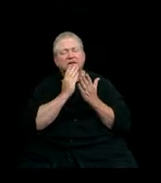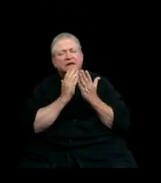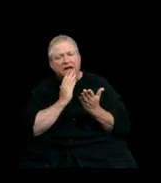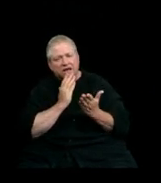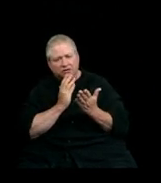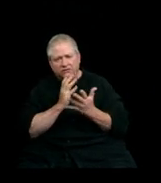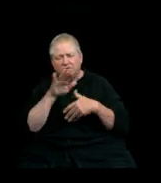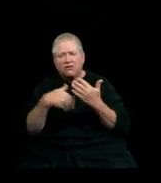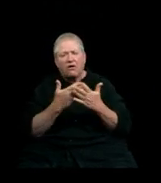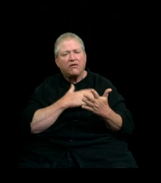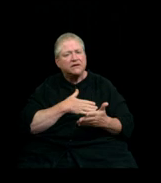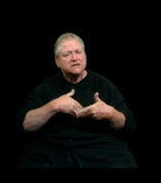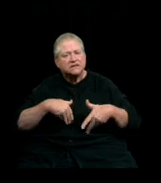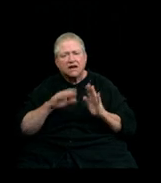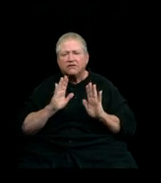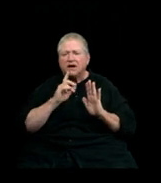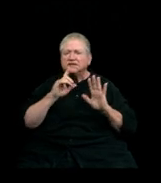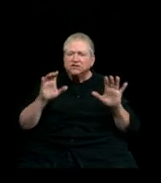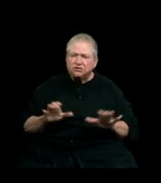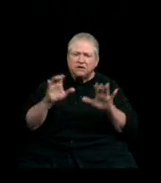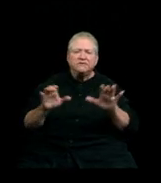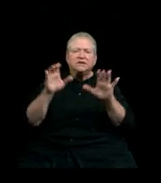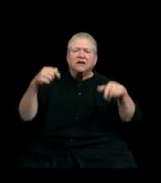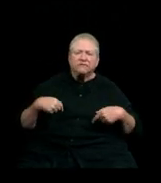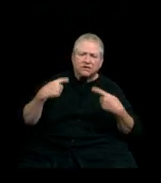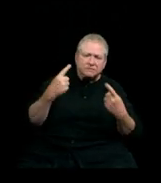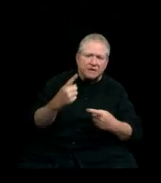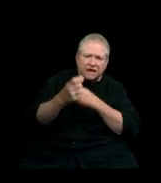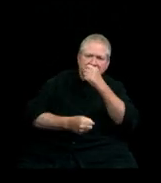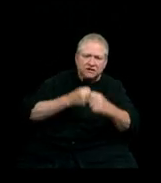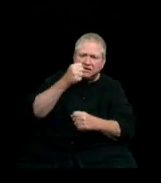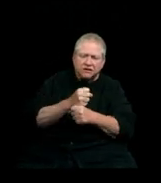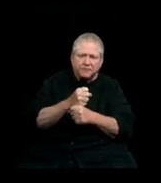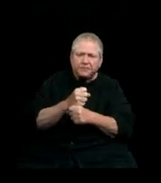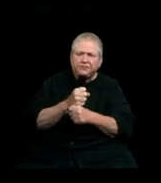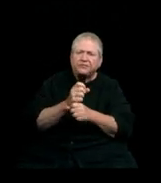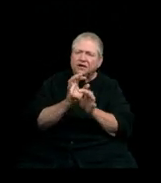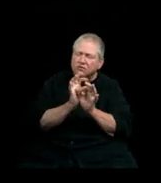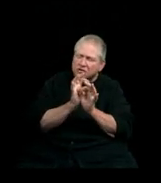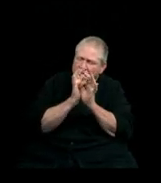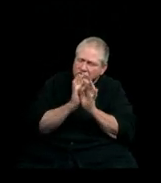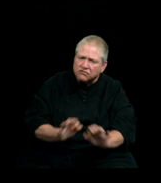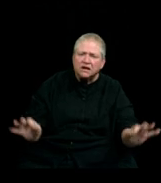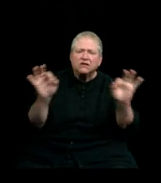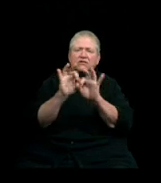you have made every day for the past year. You are critical to keeping our society functioning,